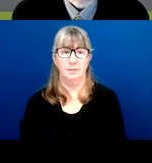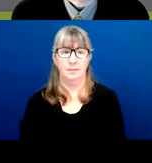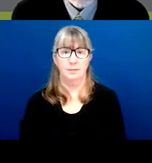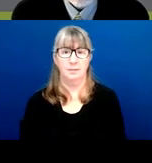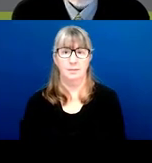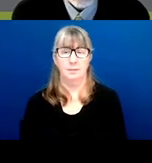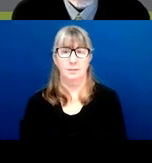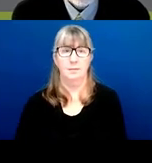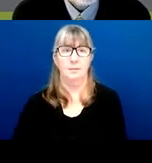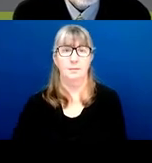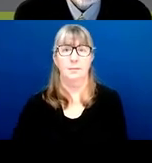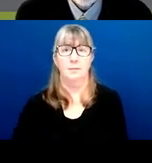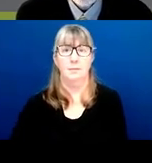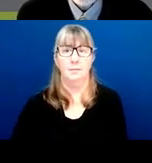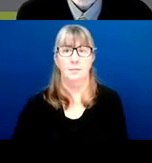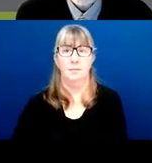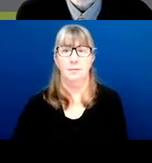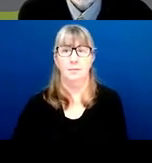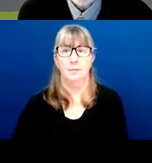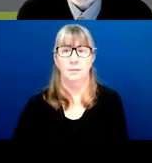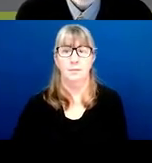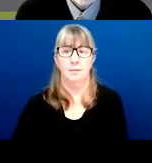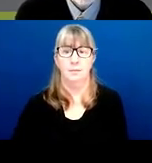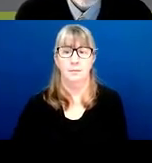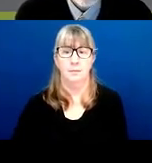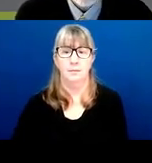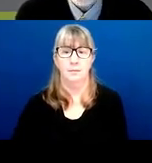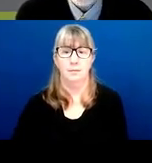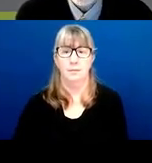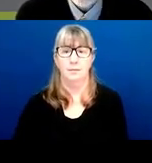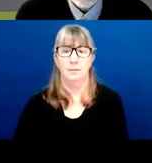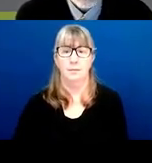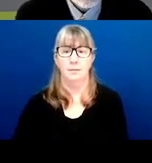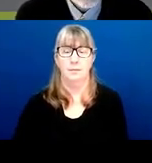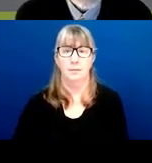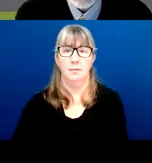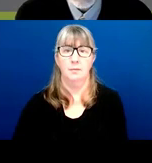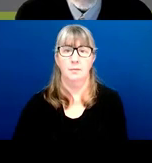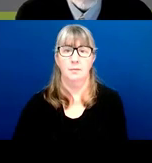As it's scheduled, you will be provided a review meeting date and time as well . Next slide, please.